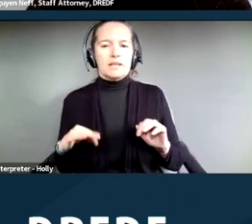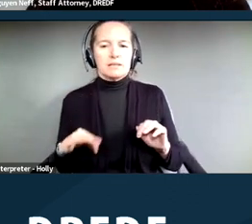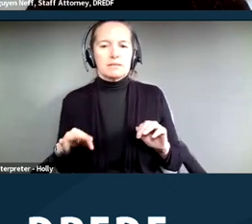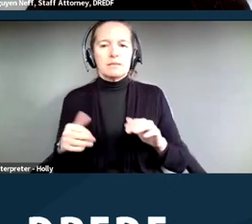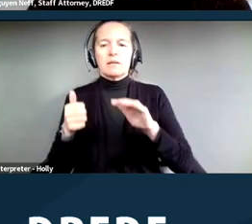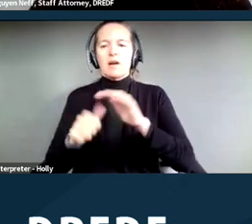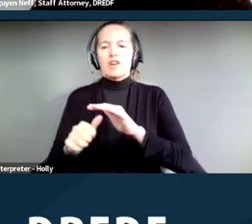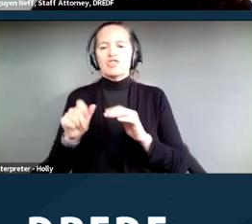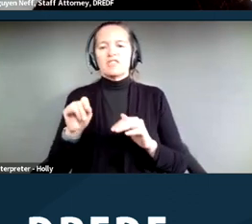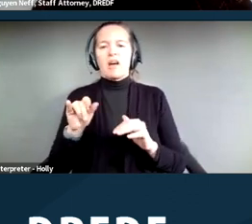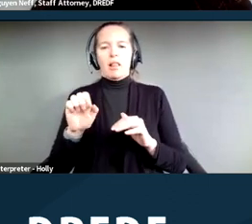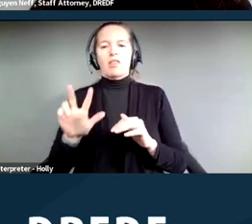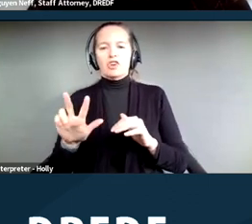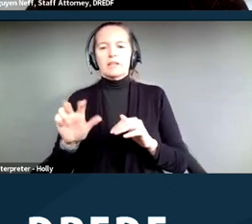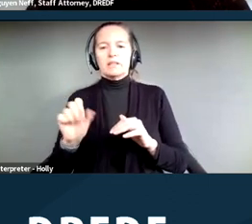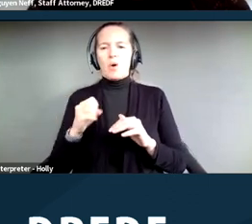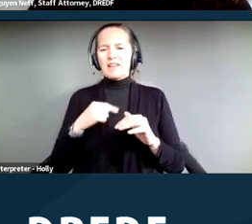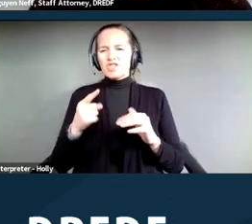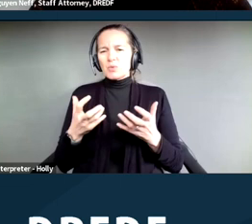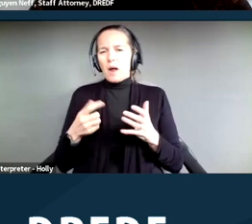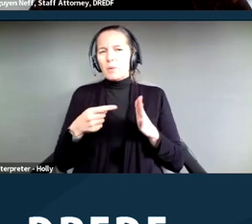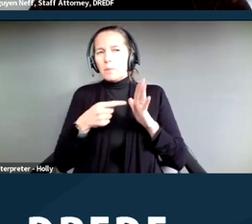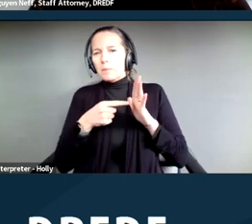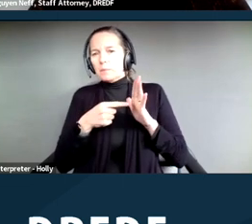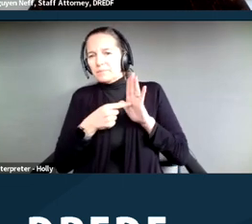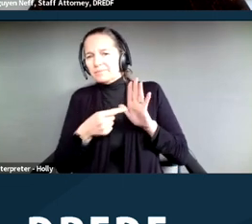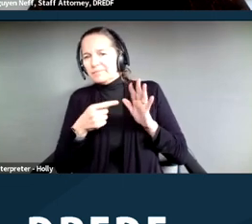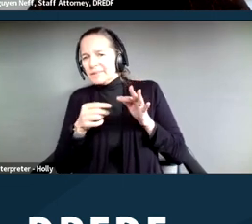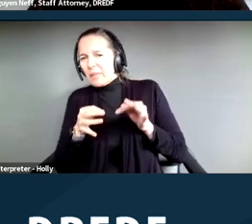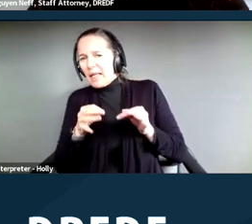So I wanted to point that out, but we're really focusing on Title II of the ADA